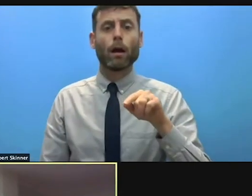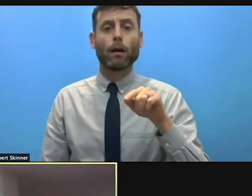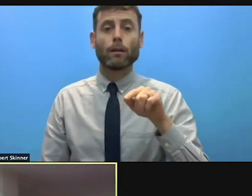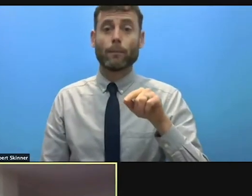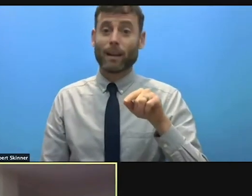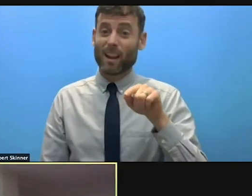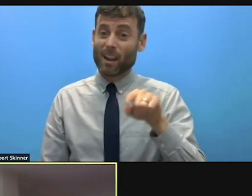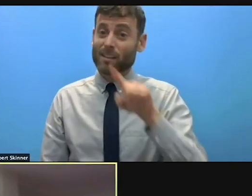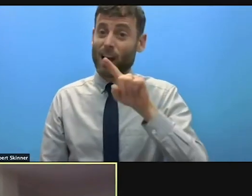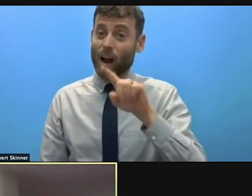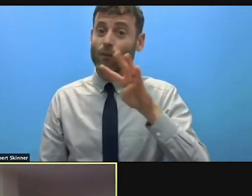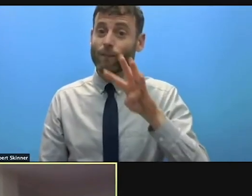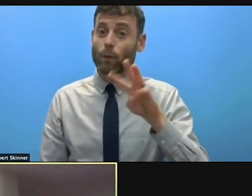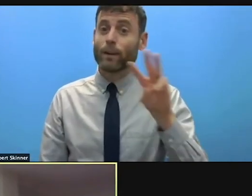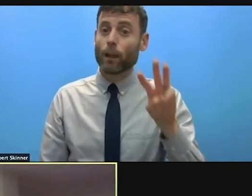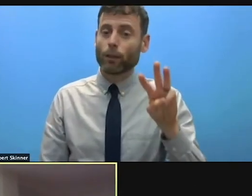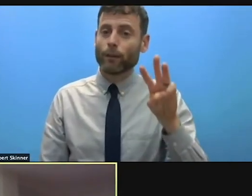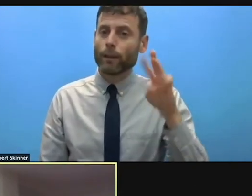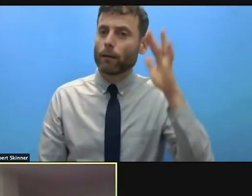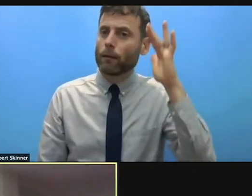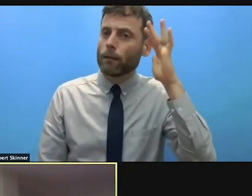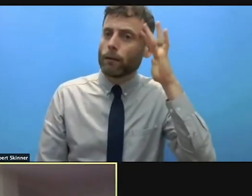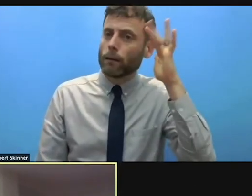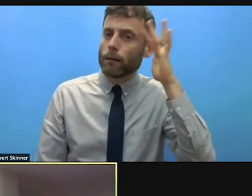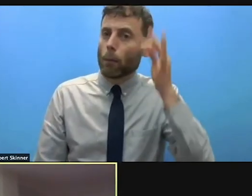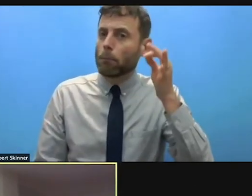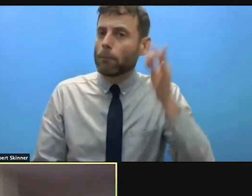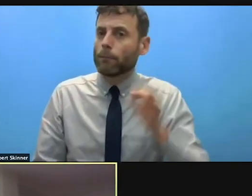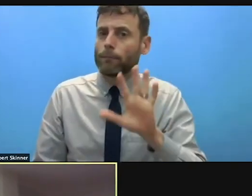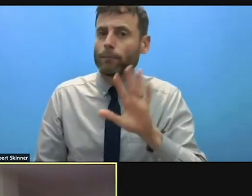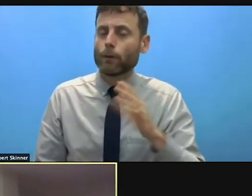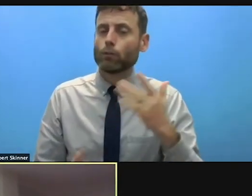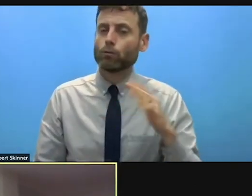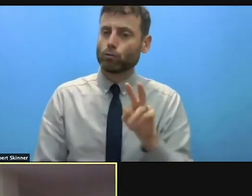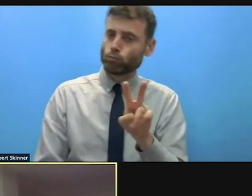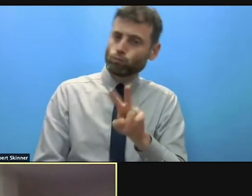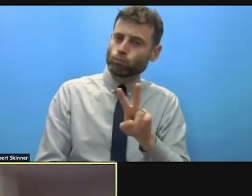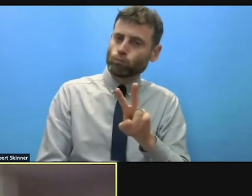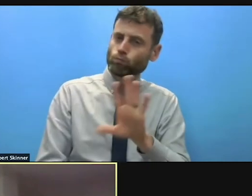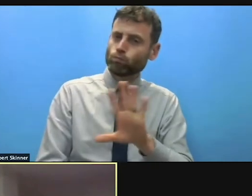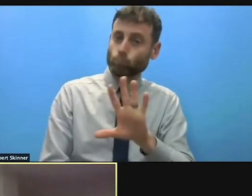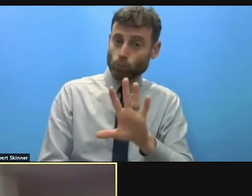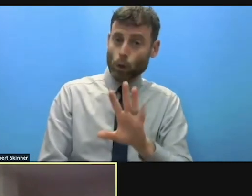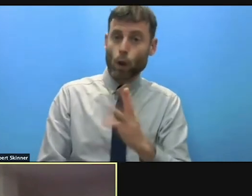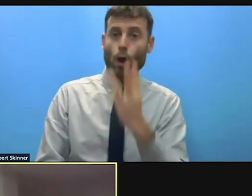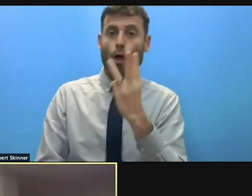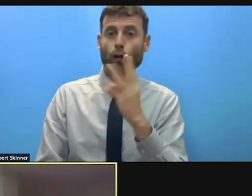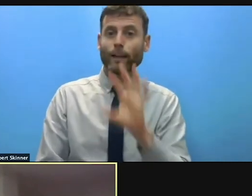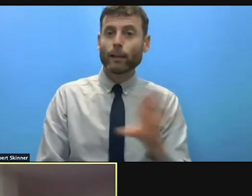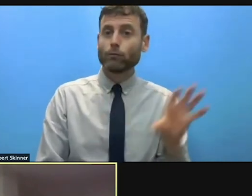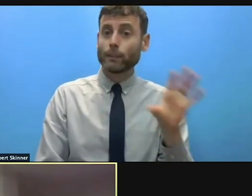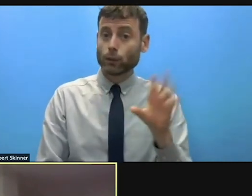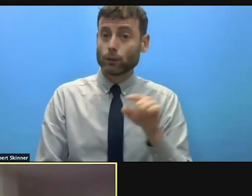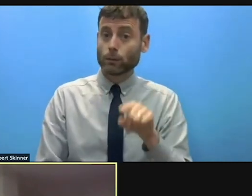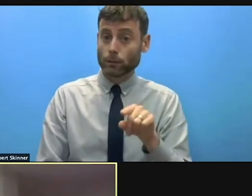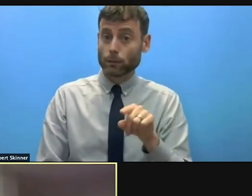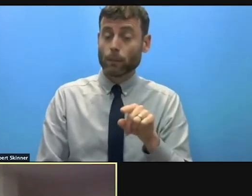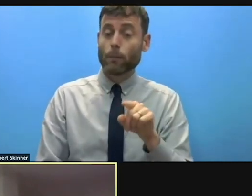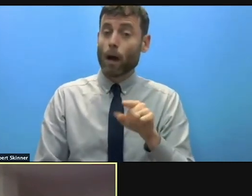and that only looks at three regions in the world. So while this displacement